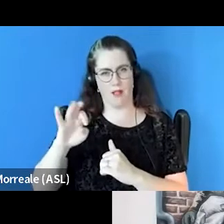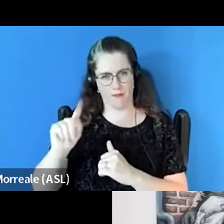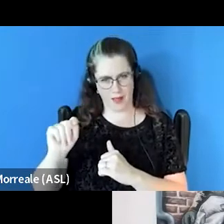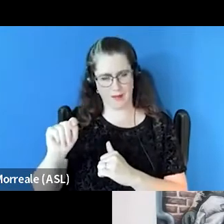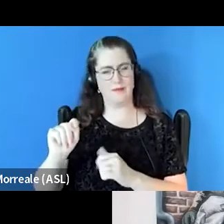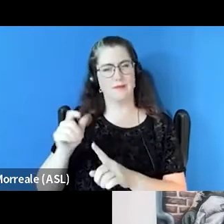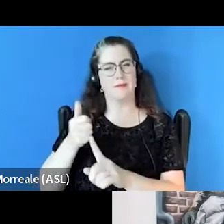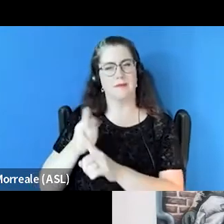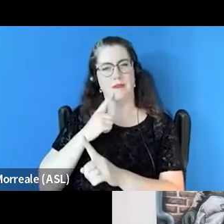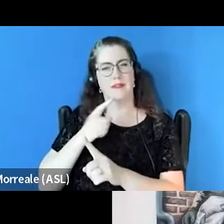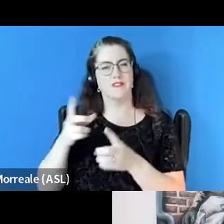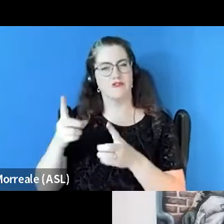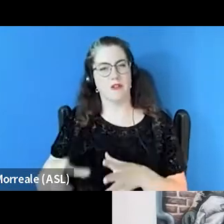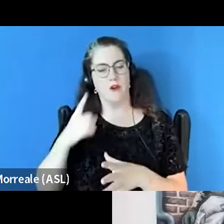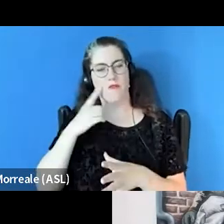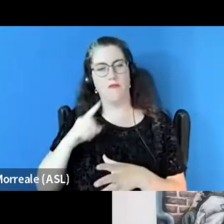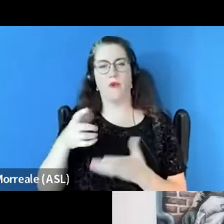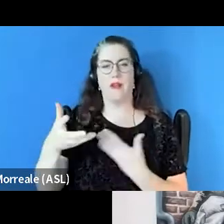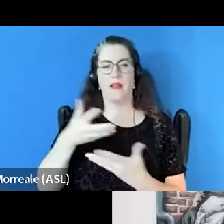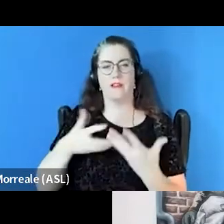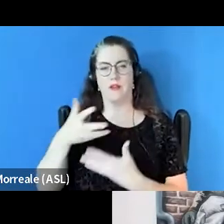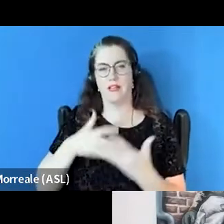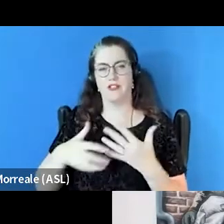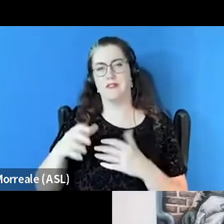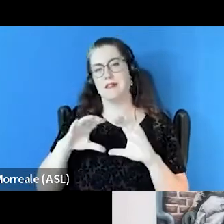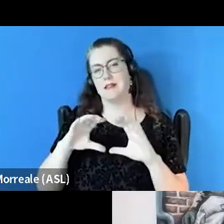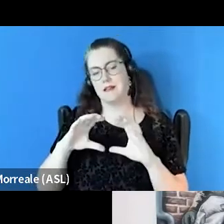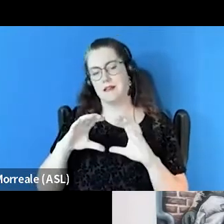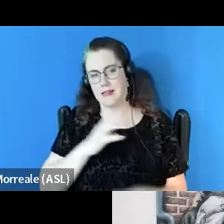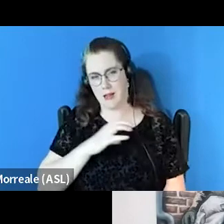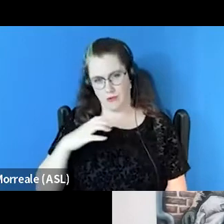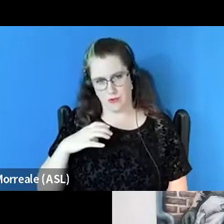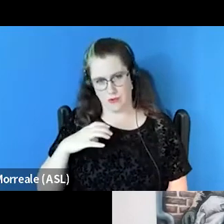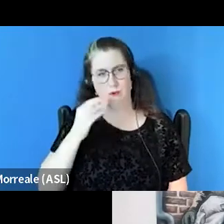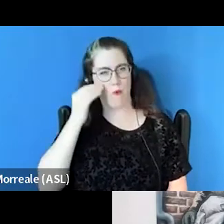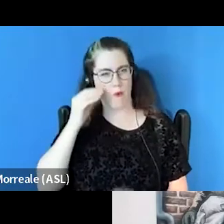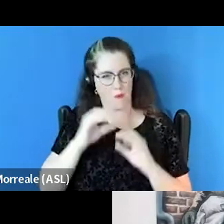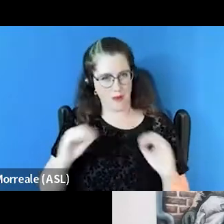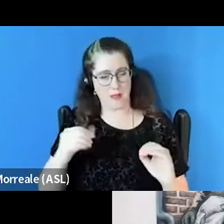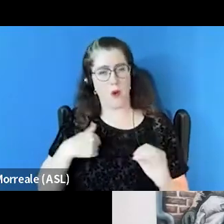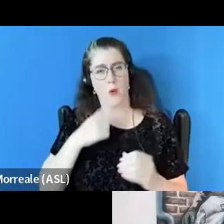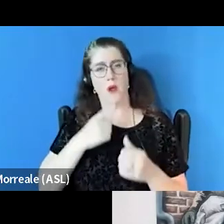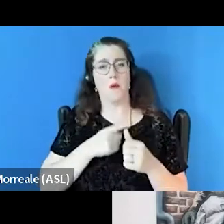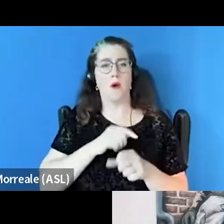the Director of the Interagency Council on Homelessness. We work primarily with people with lived experience.